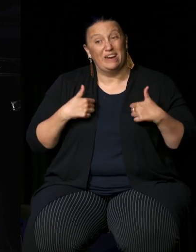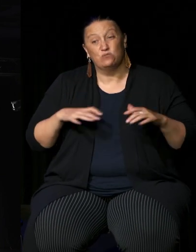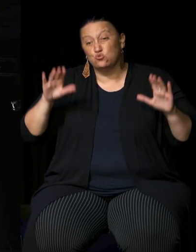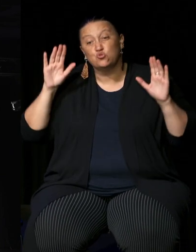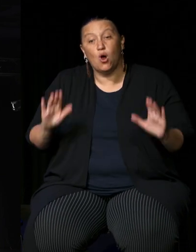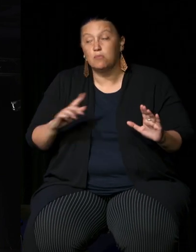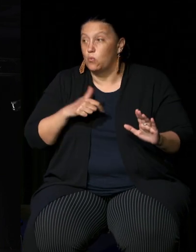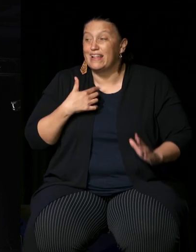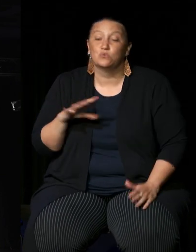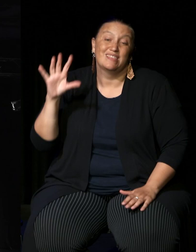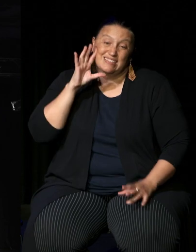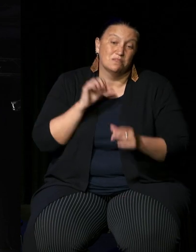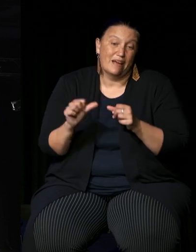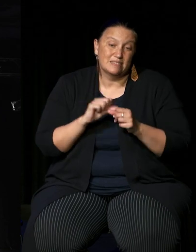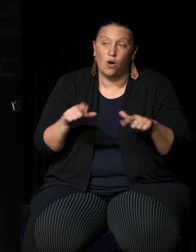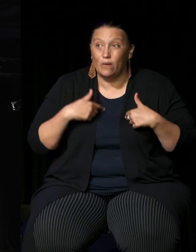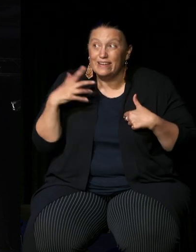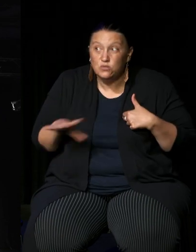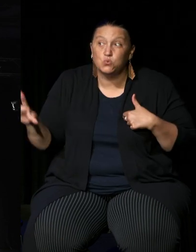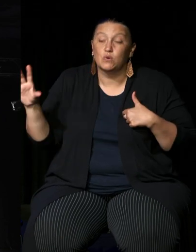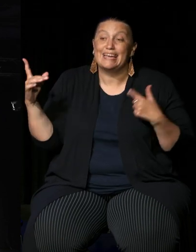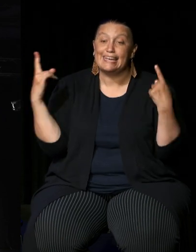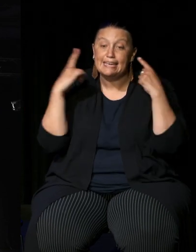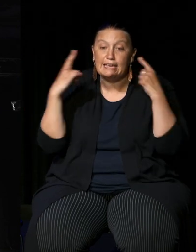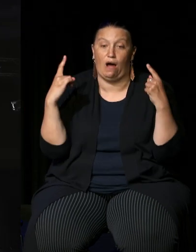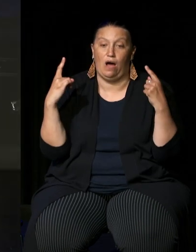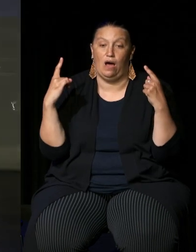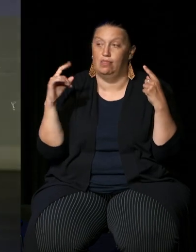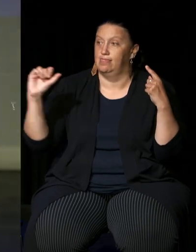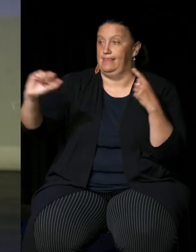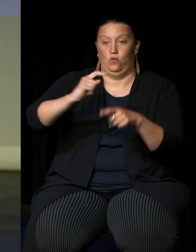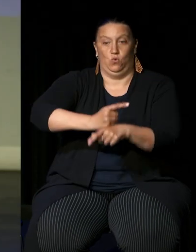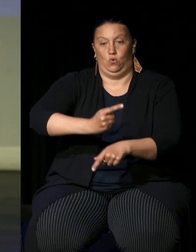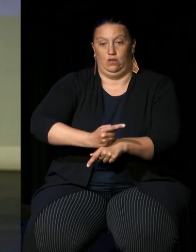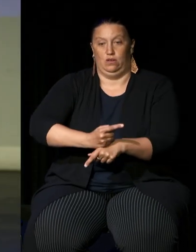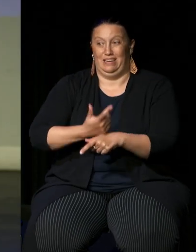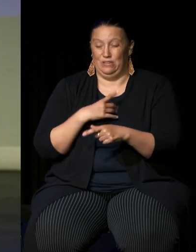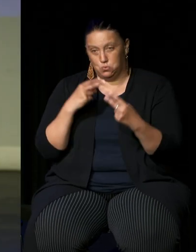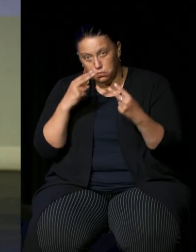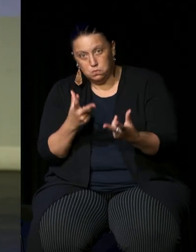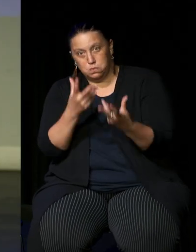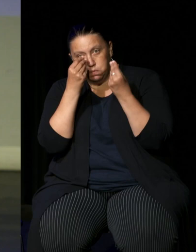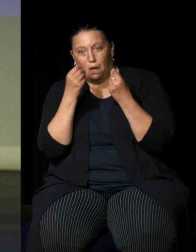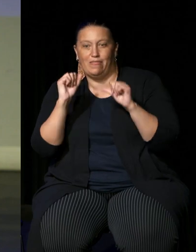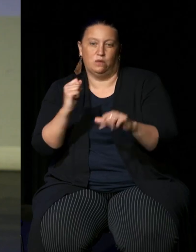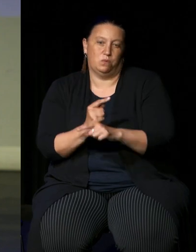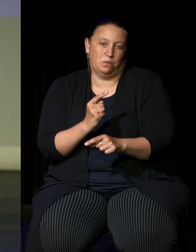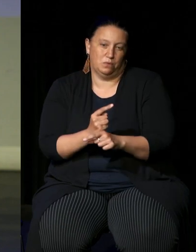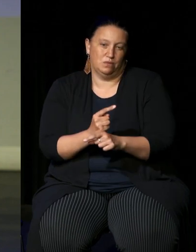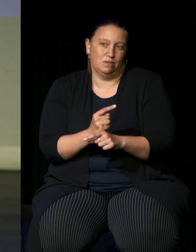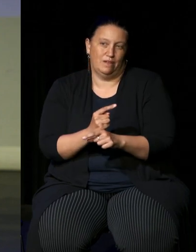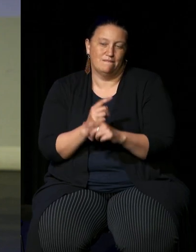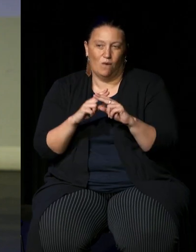to listen and we need to hear the voices of First Nations people so I wondered over the last few